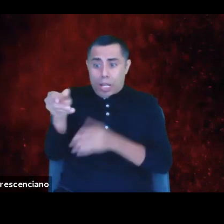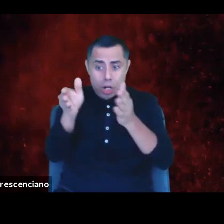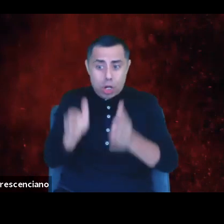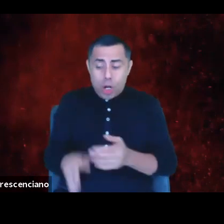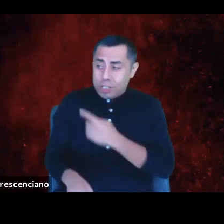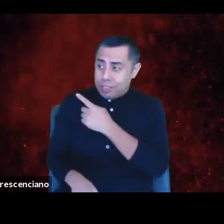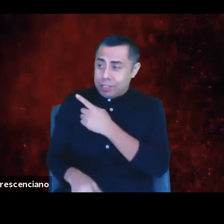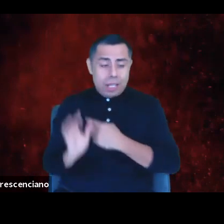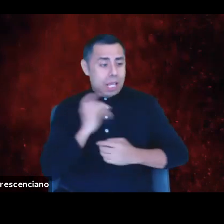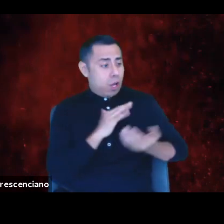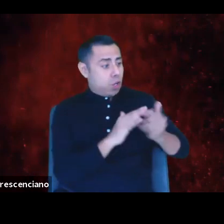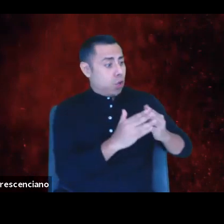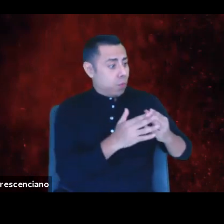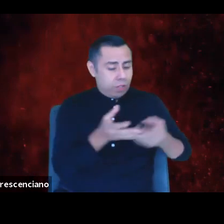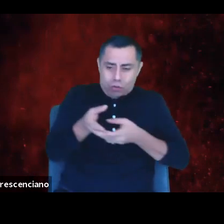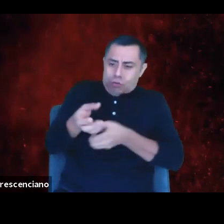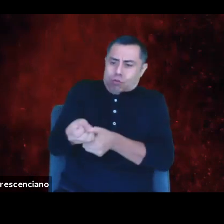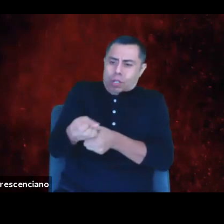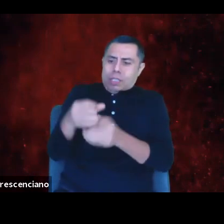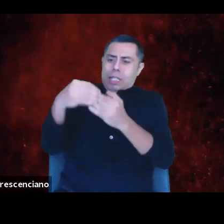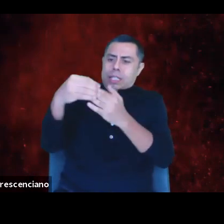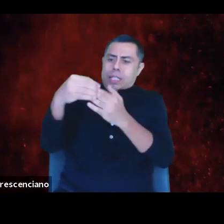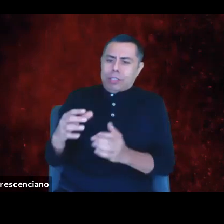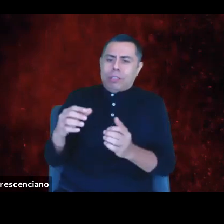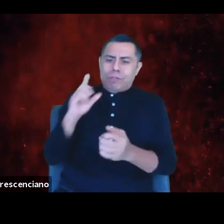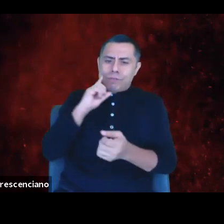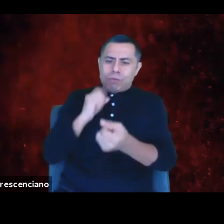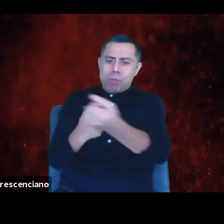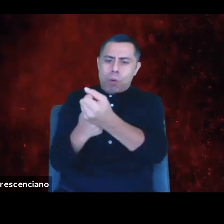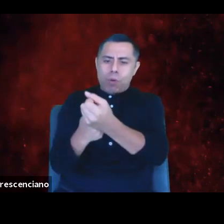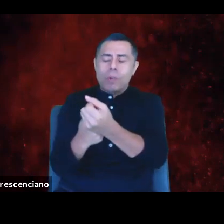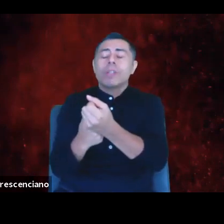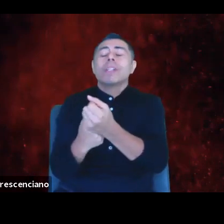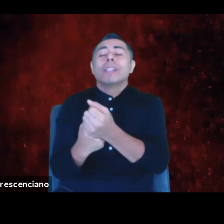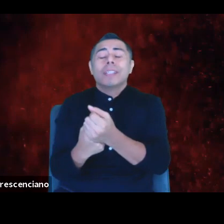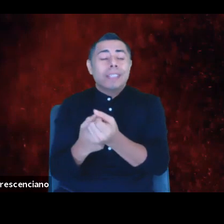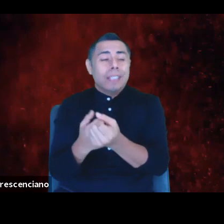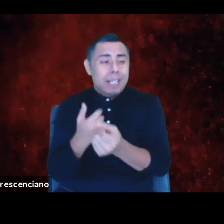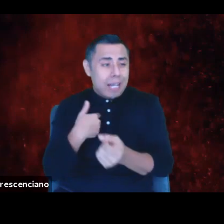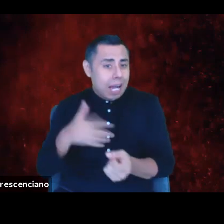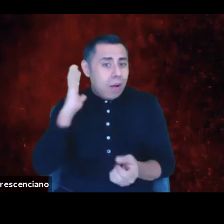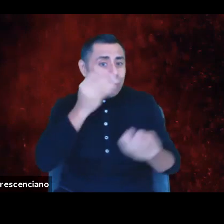They are the visionary leaders I was told I had to apprentice under before becoming an AD.